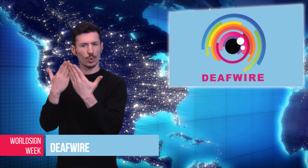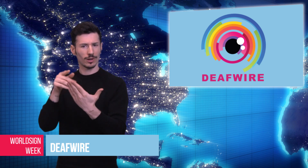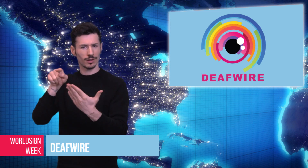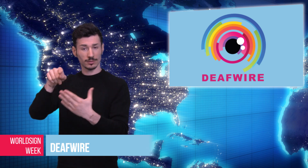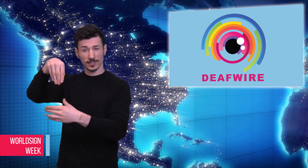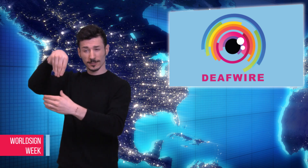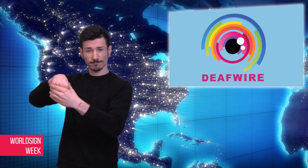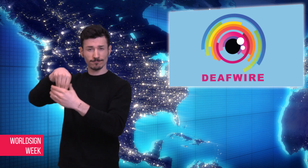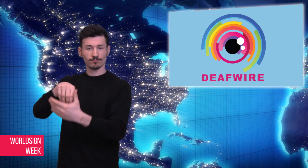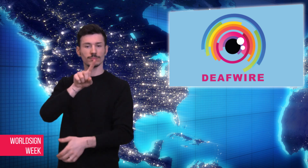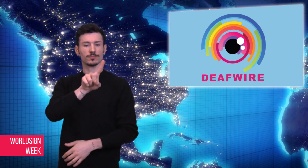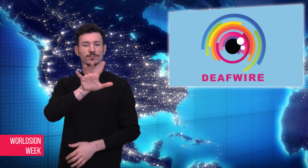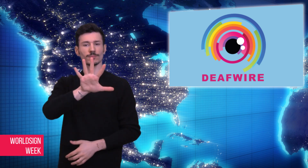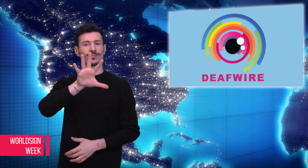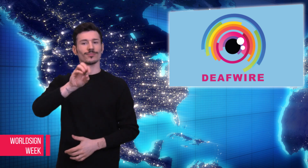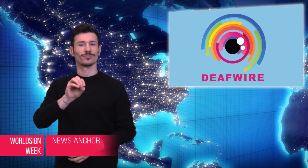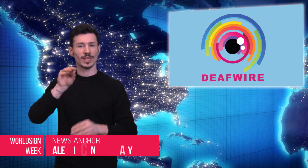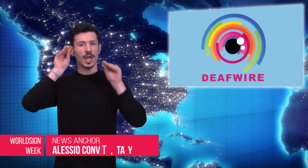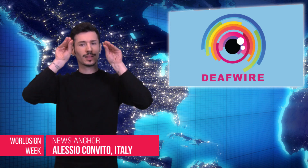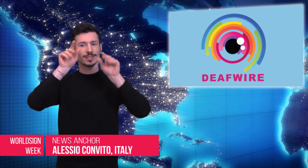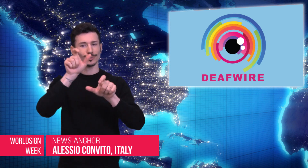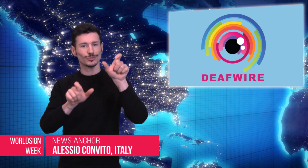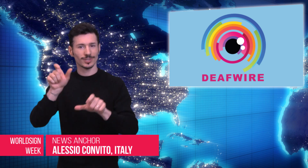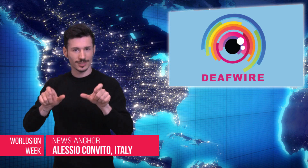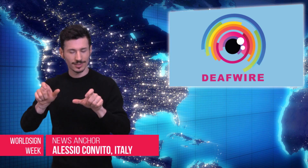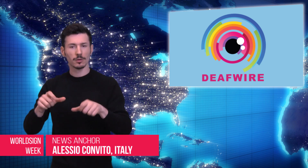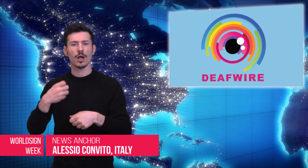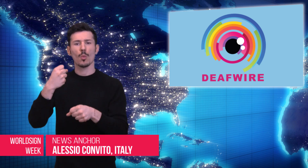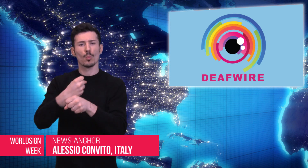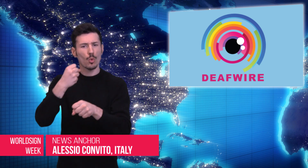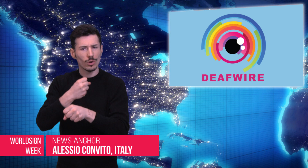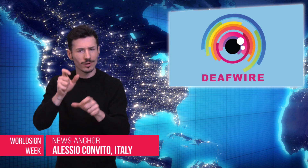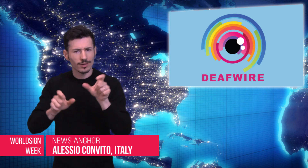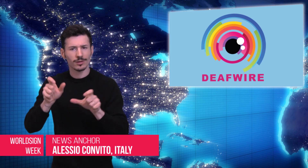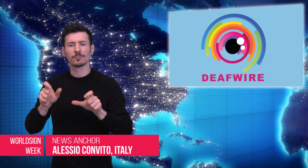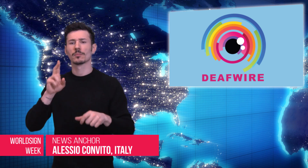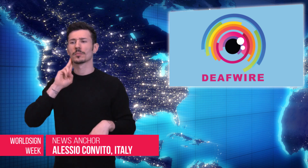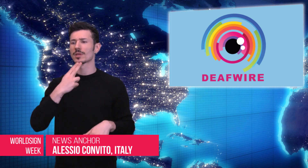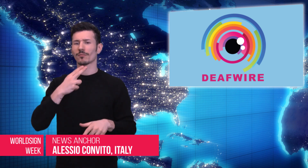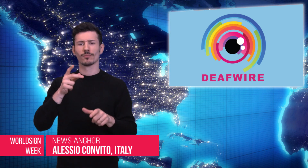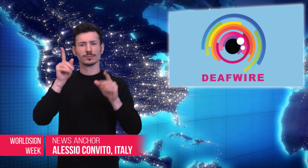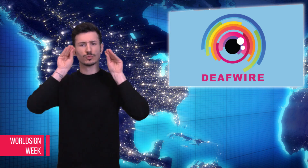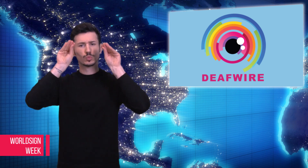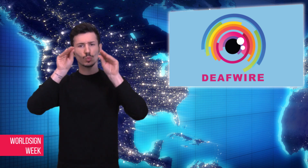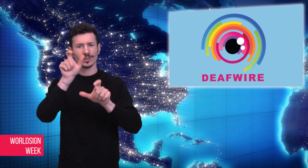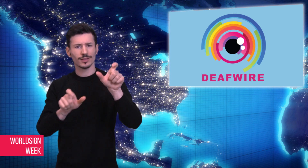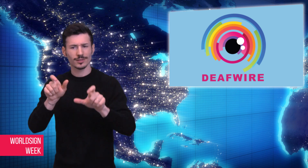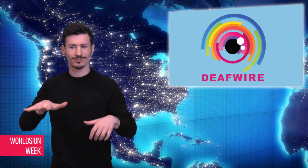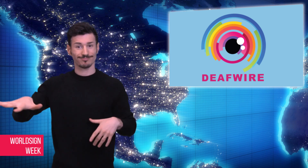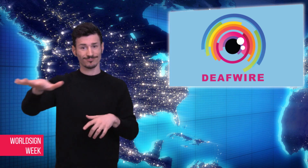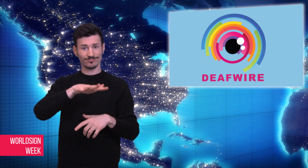the Christian Mission School for the Deaf in Nigeria